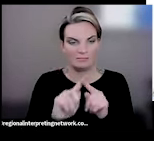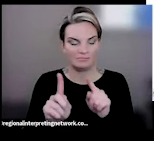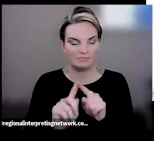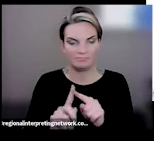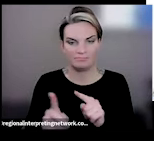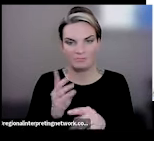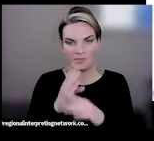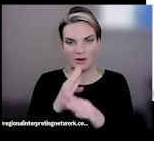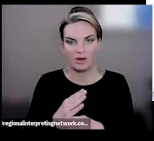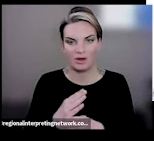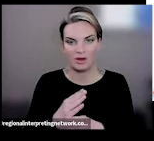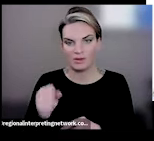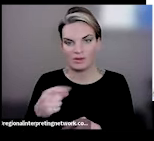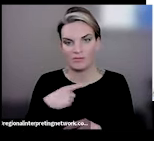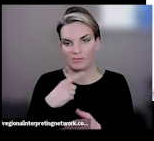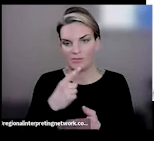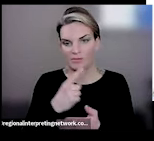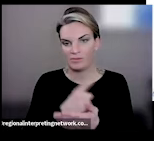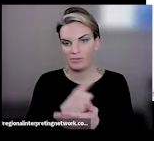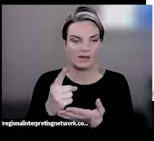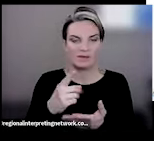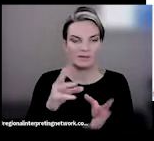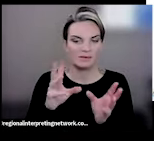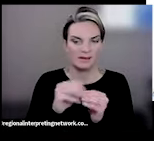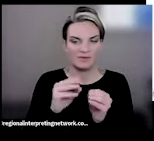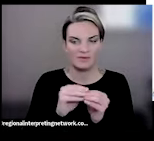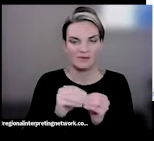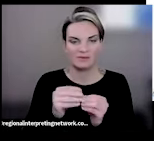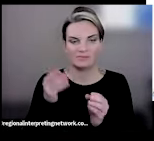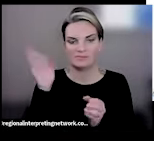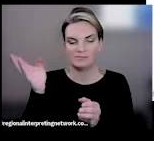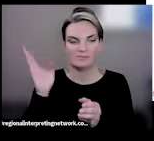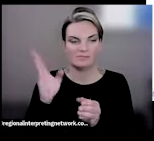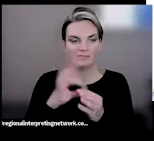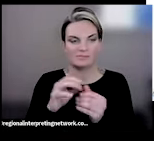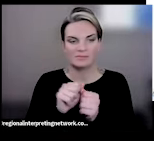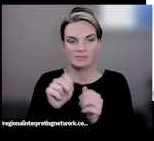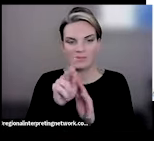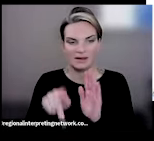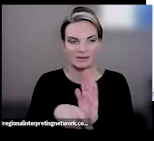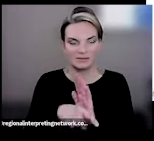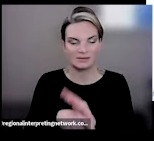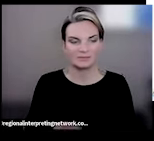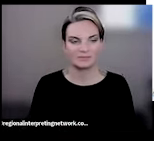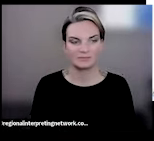have a week-long conference on on just the legal policy barriers alone, but you know, I want to